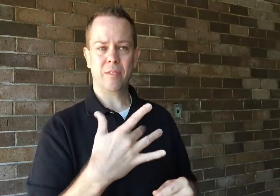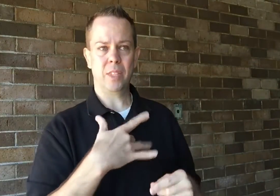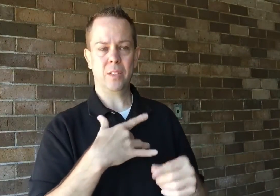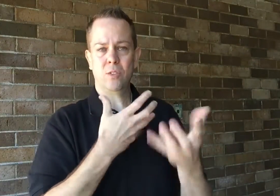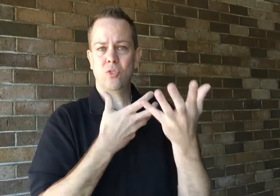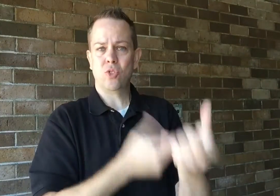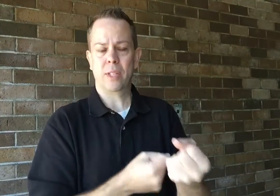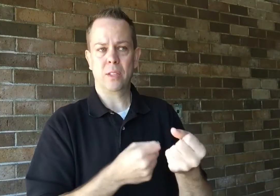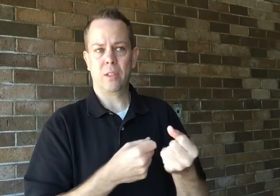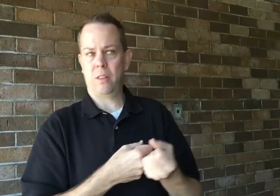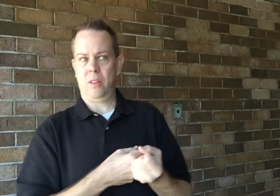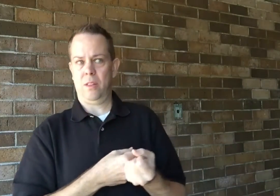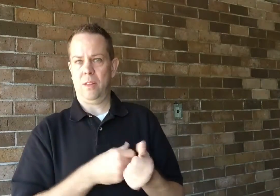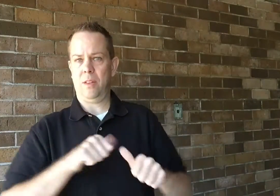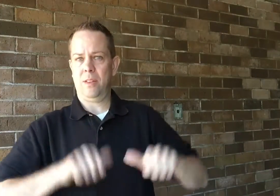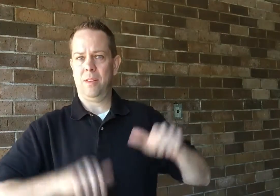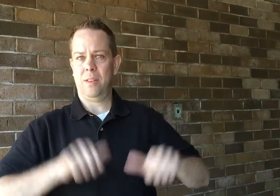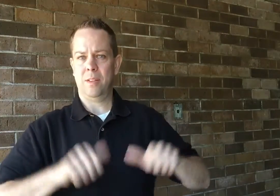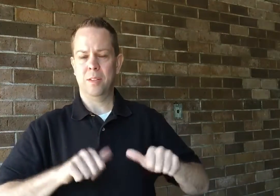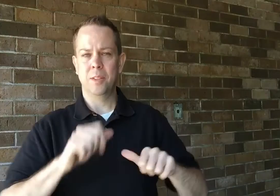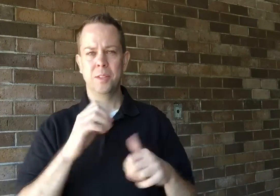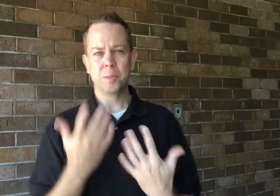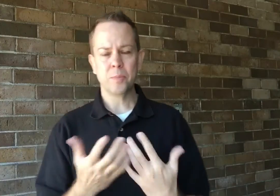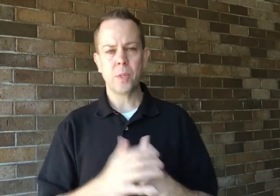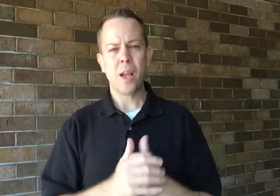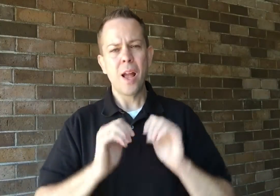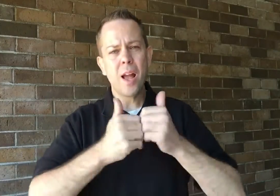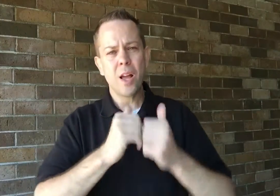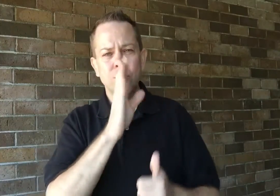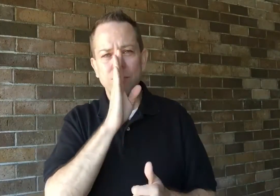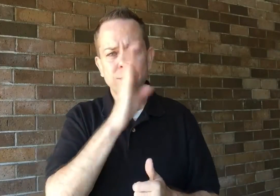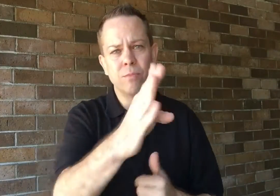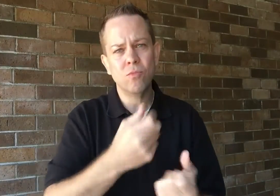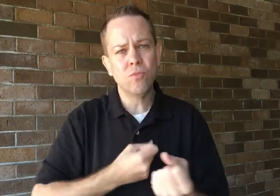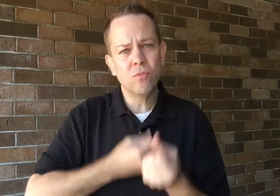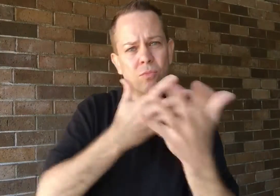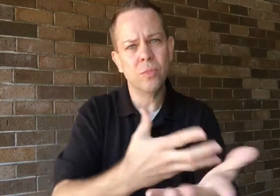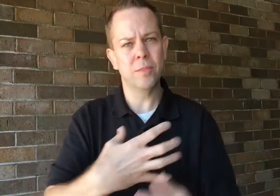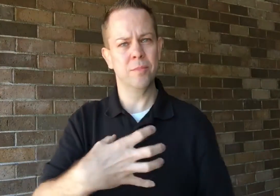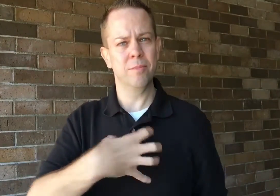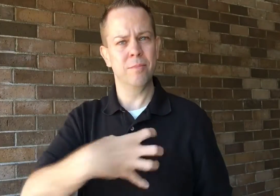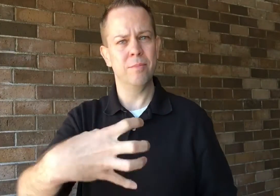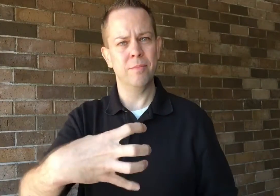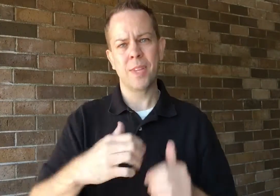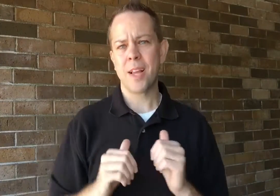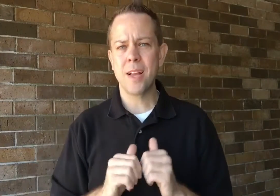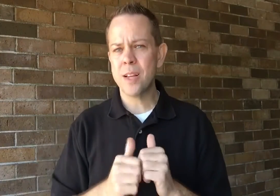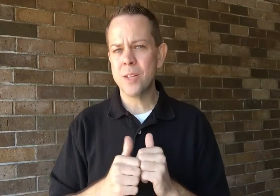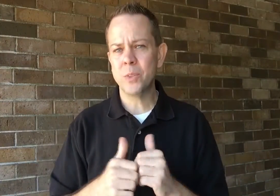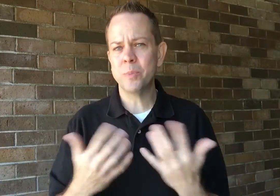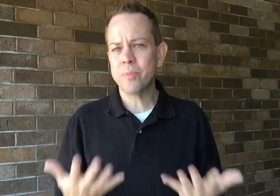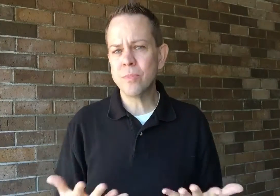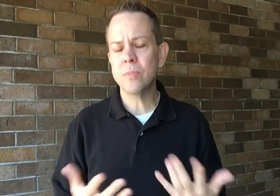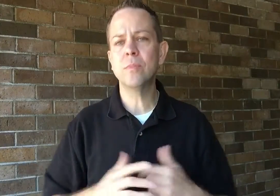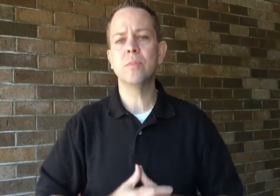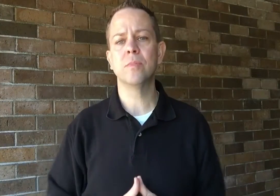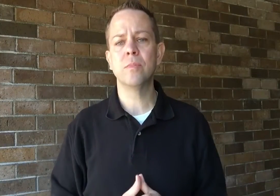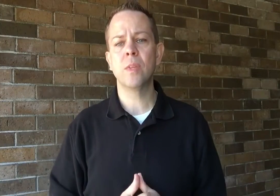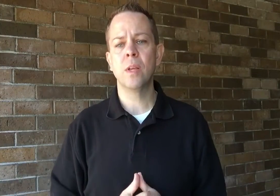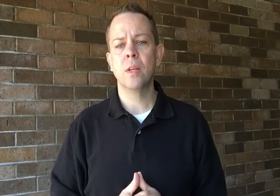There's a trust issue there. How can we deliver our complaints in a direct way?